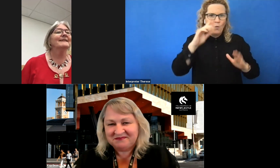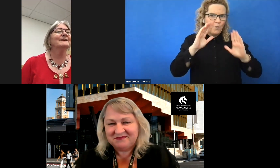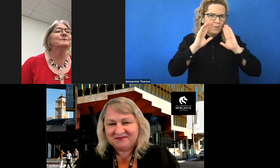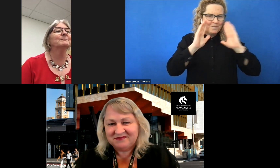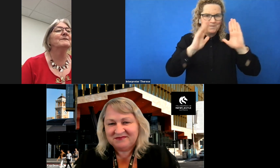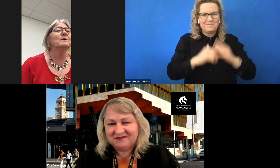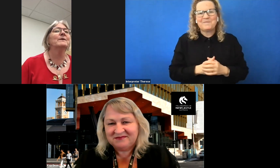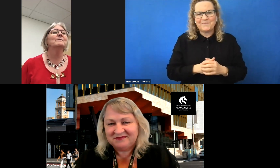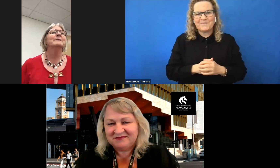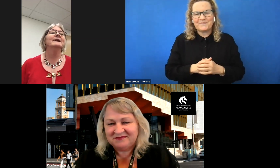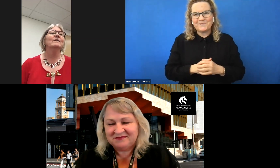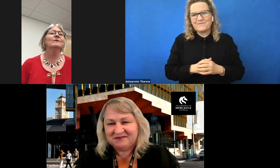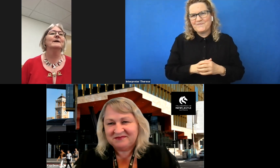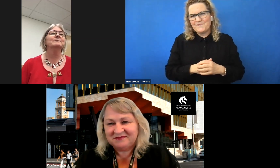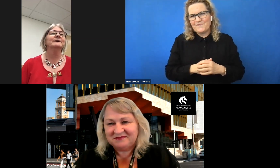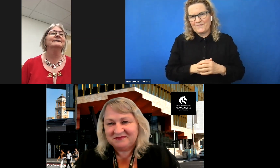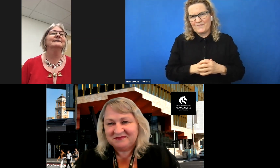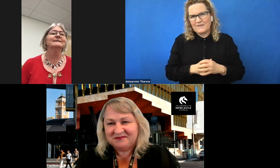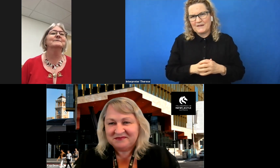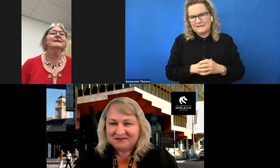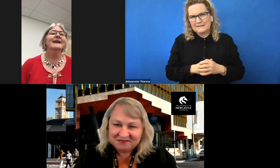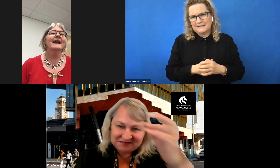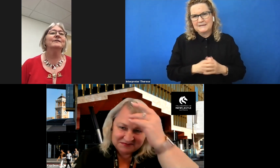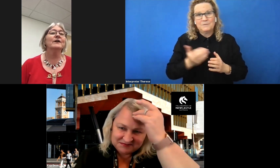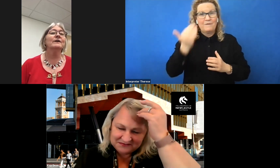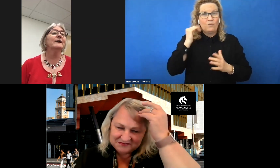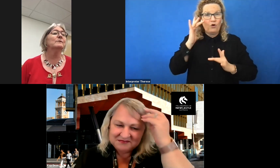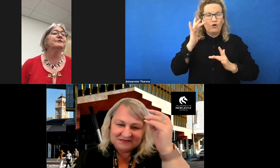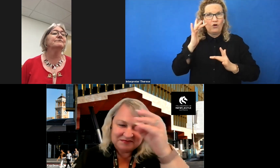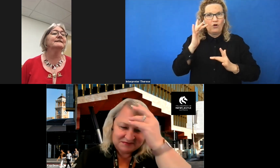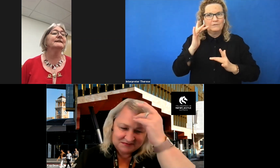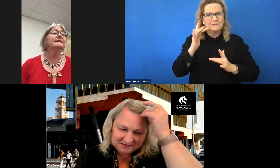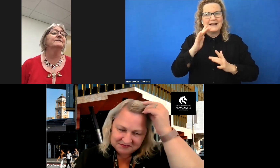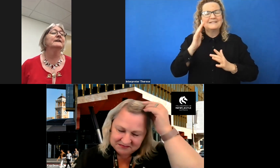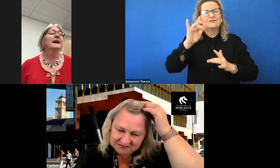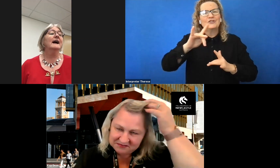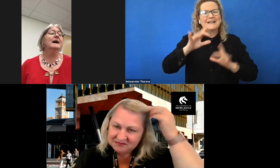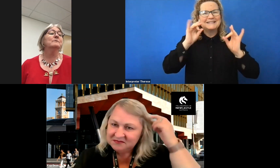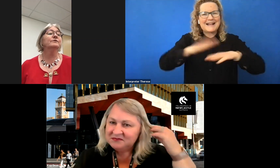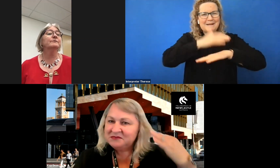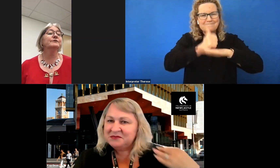This was before there were many online booking systems and the only help she received was from